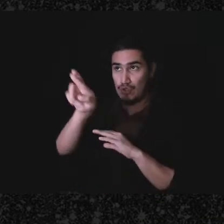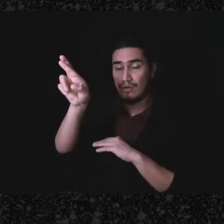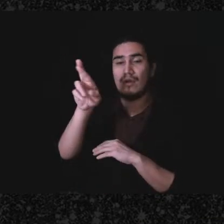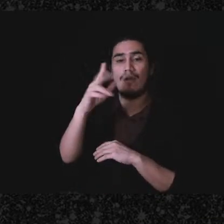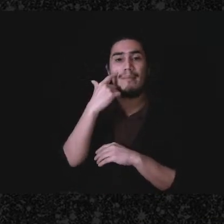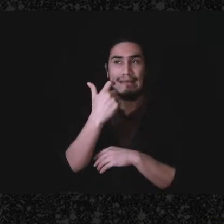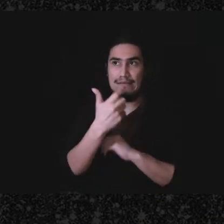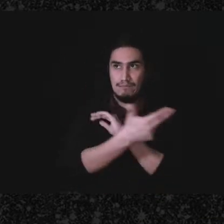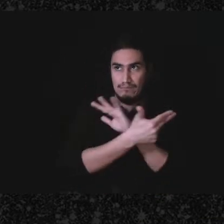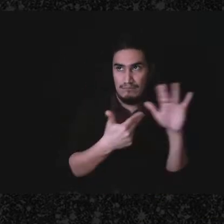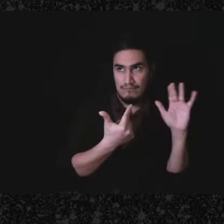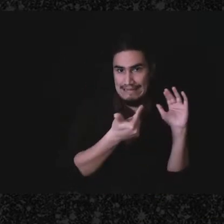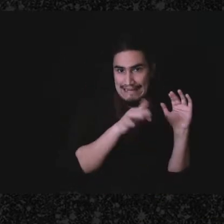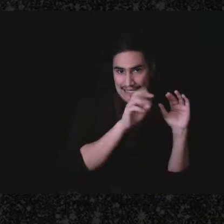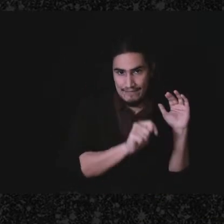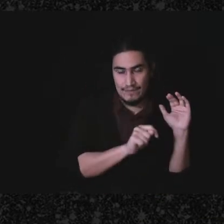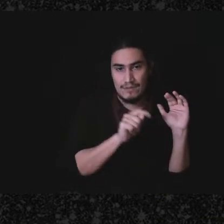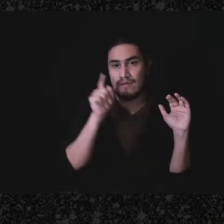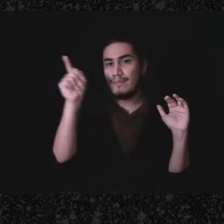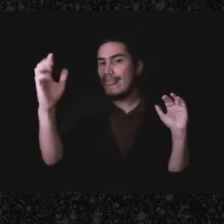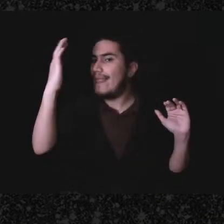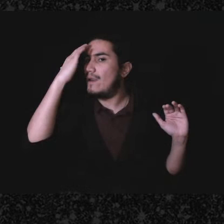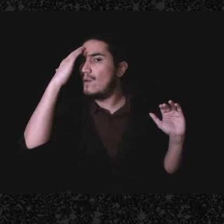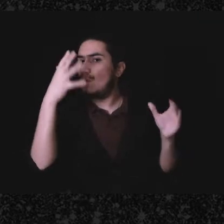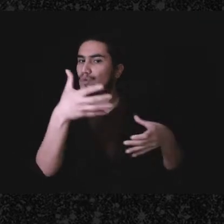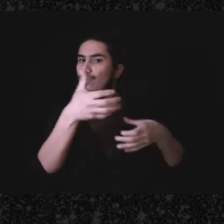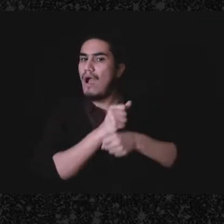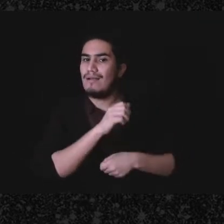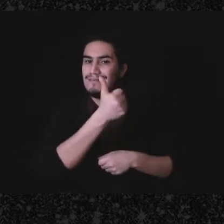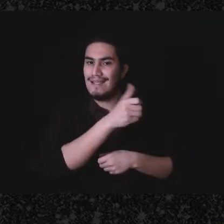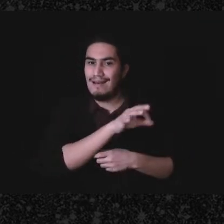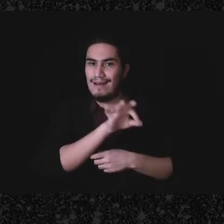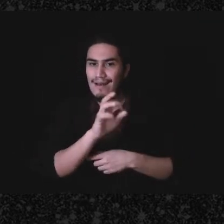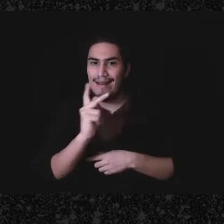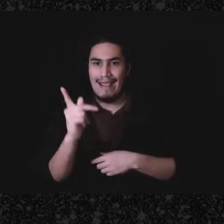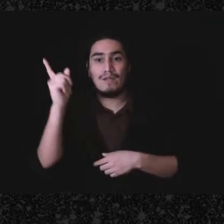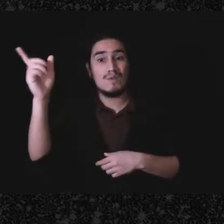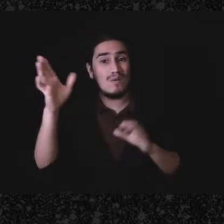gift but the IRS knows you received the 1099-k so they may inquire as to why you did not report it.